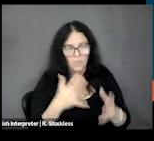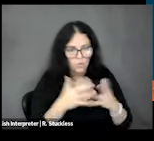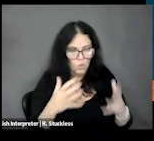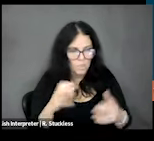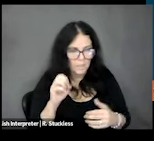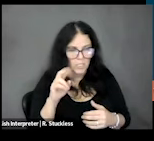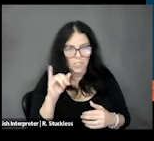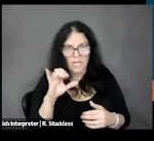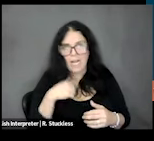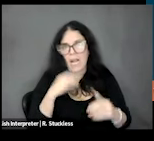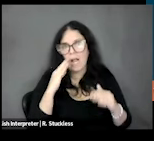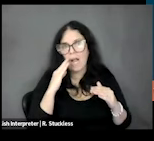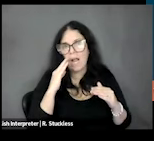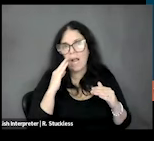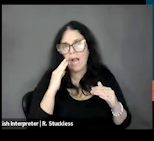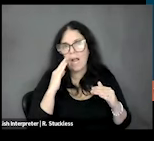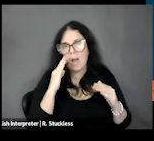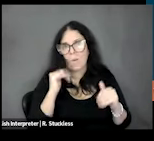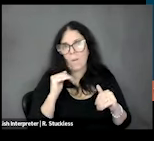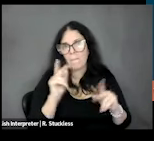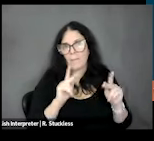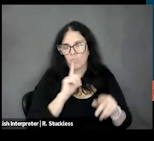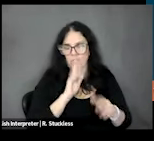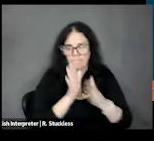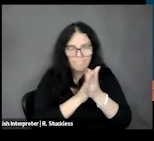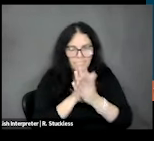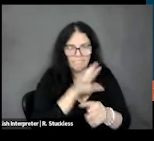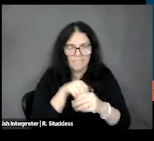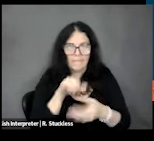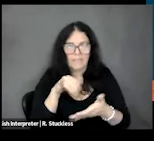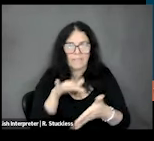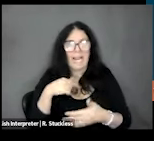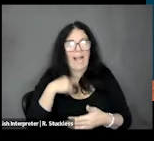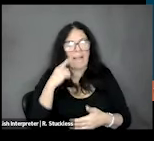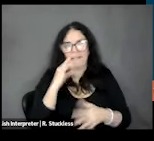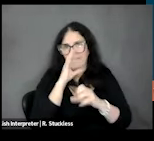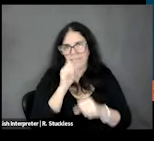folks are interested in the study. I know that I think it's fascinating anytime we have a chance